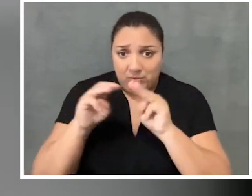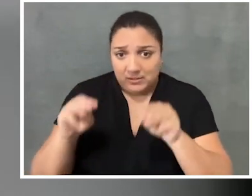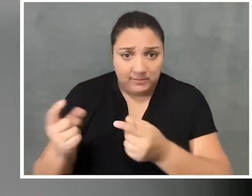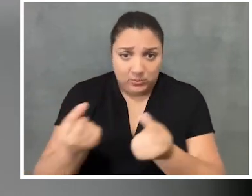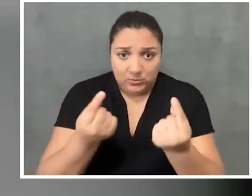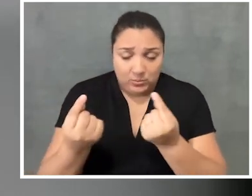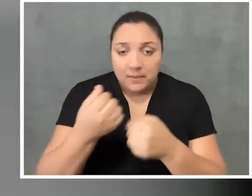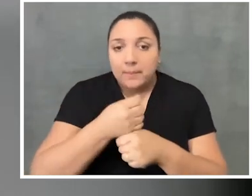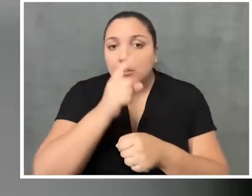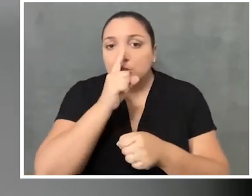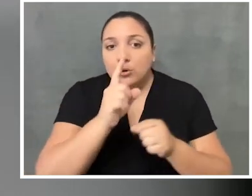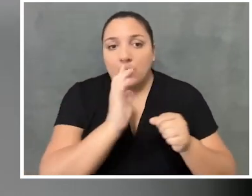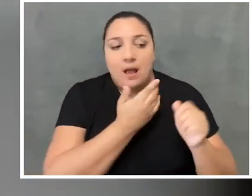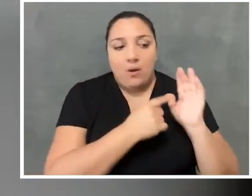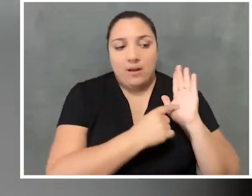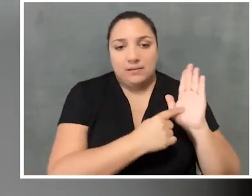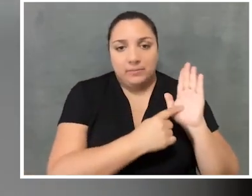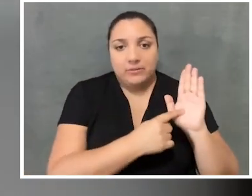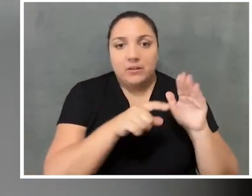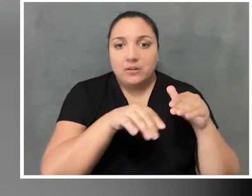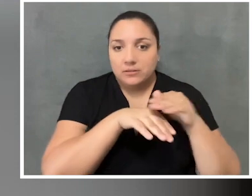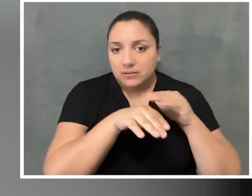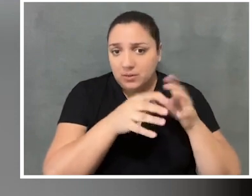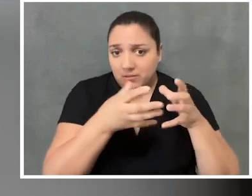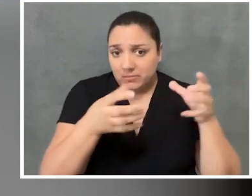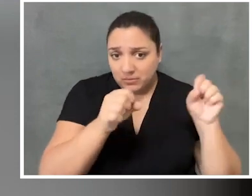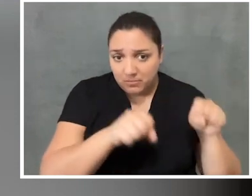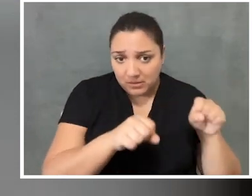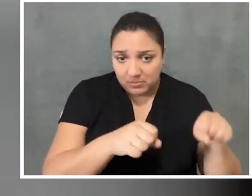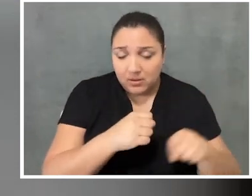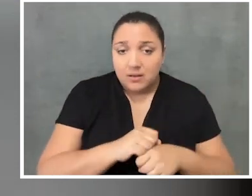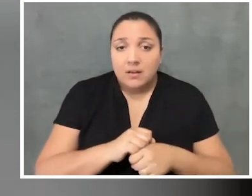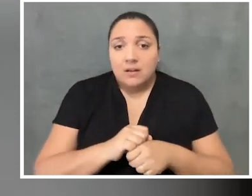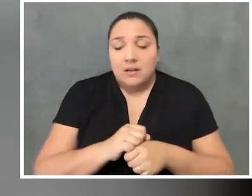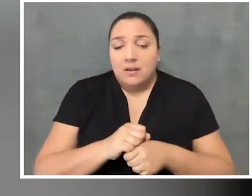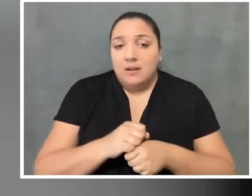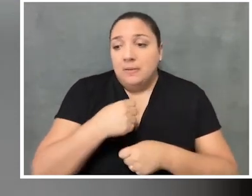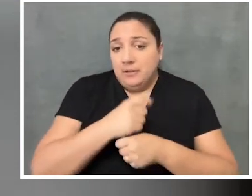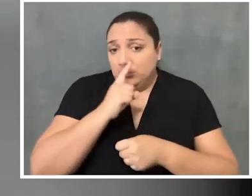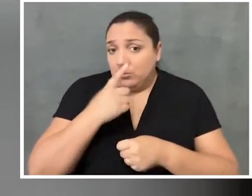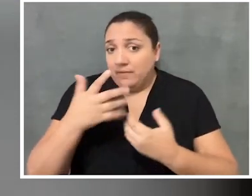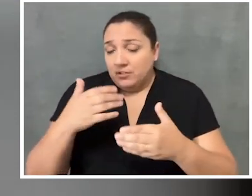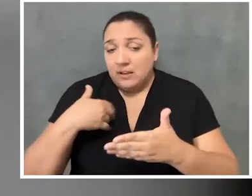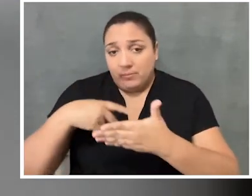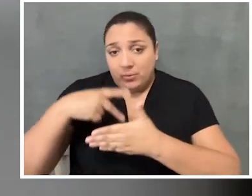ensuring that our exhibitions are accessible as possible, ensuring that we have programs running